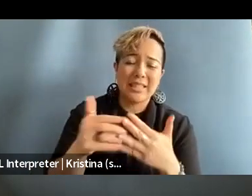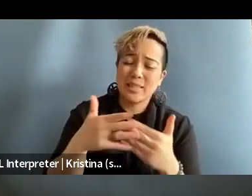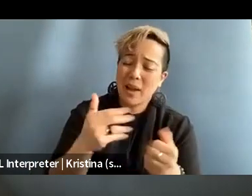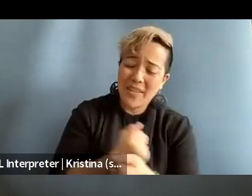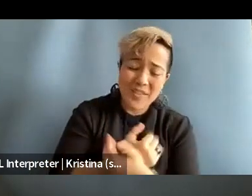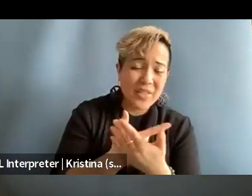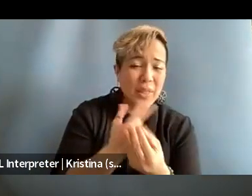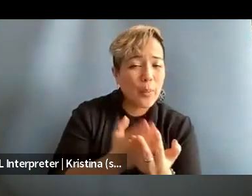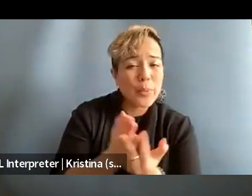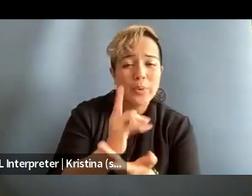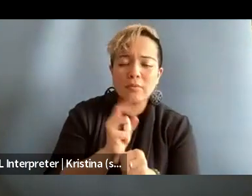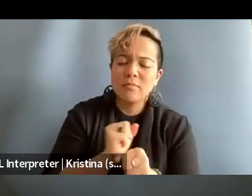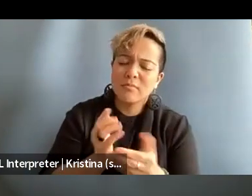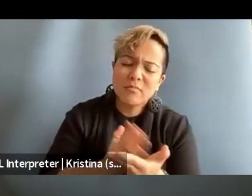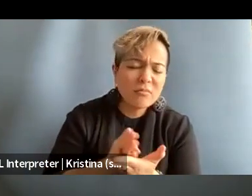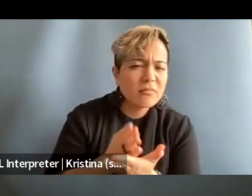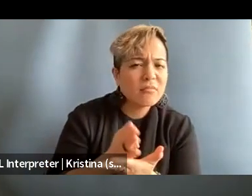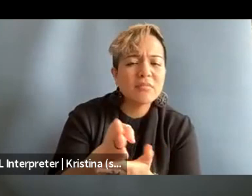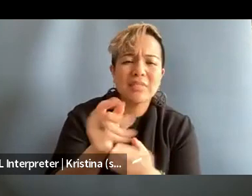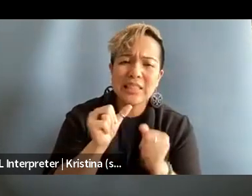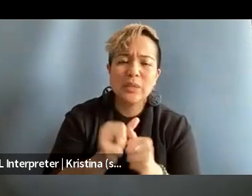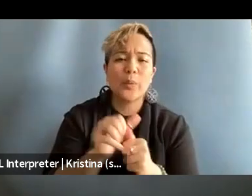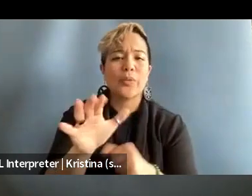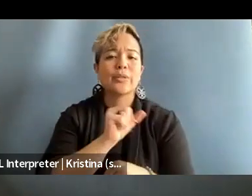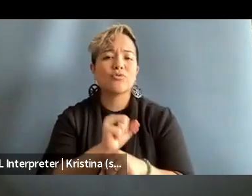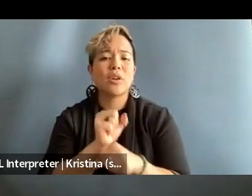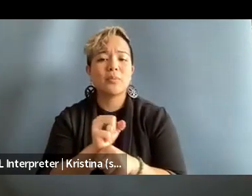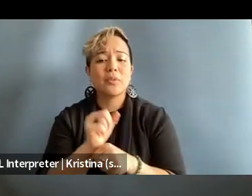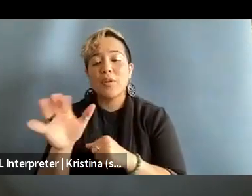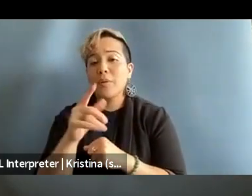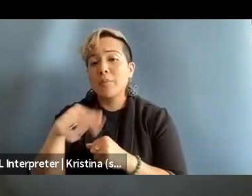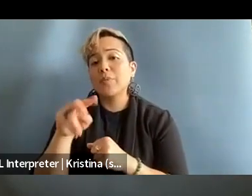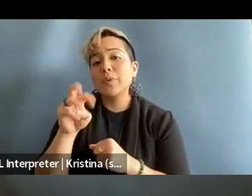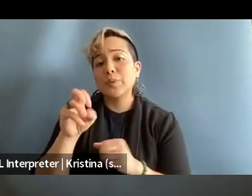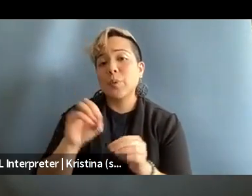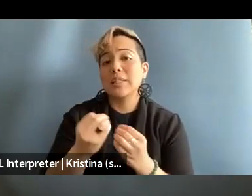they really wanted to kind of continue on with their jobs, but their news organizations were the ones that were pulling